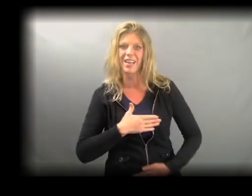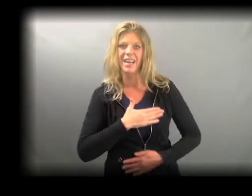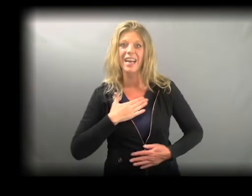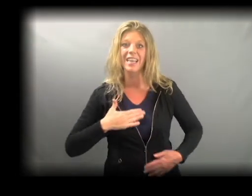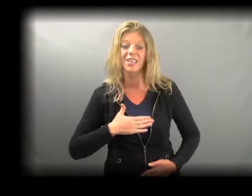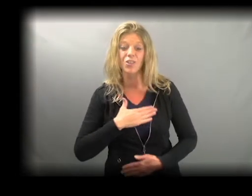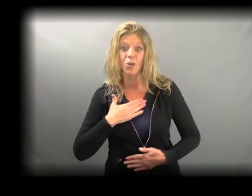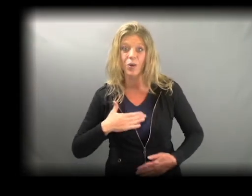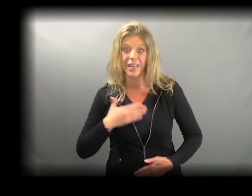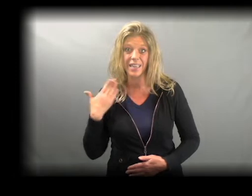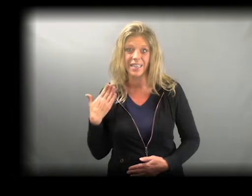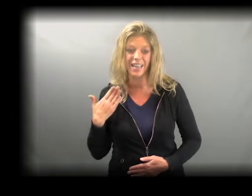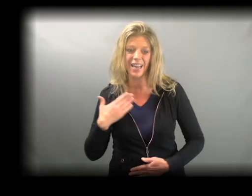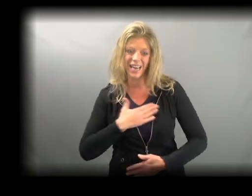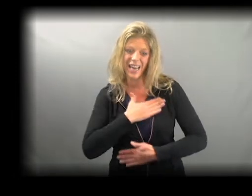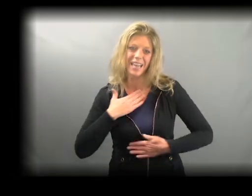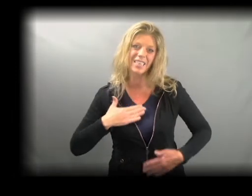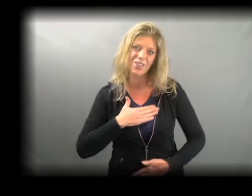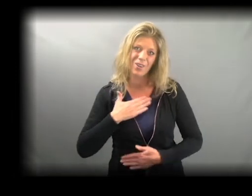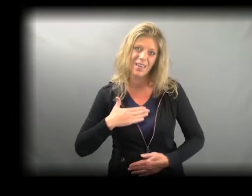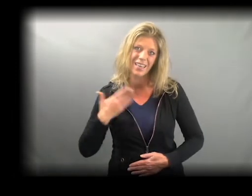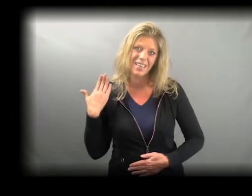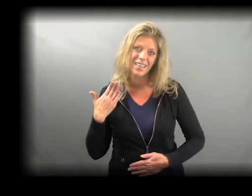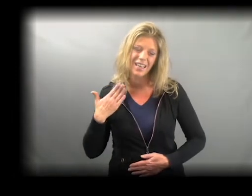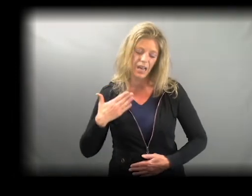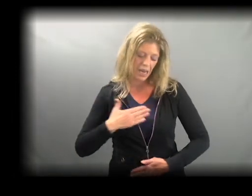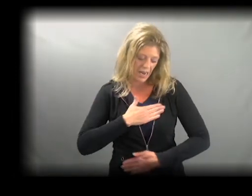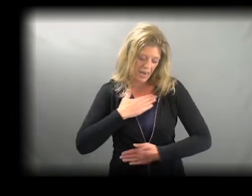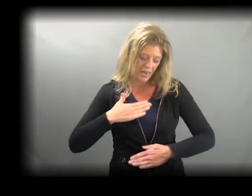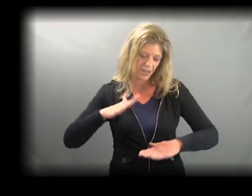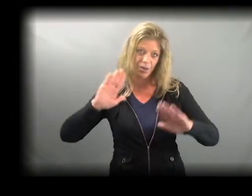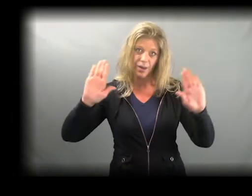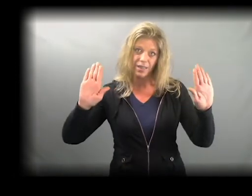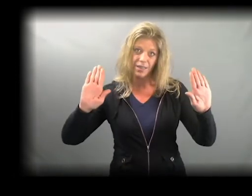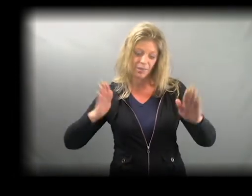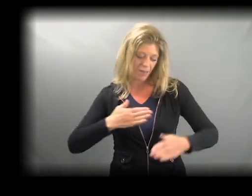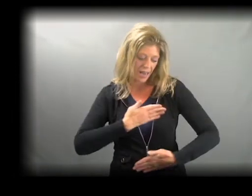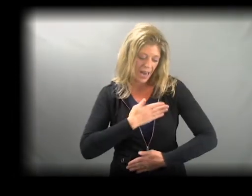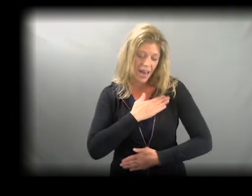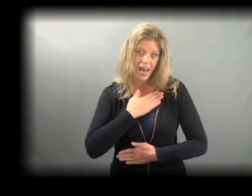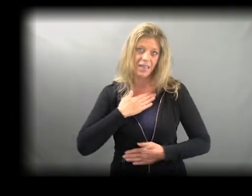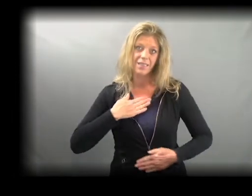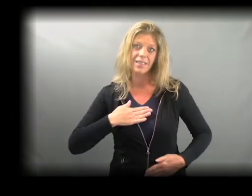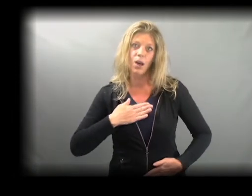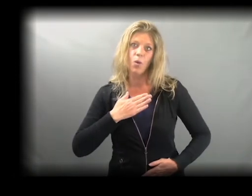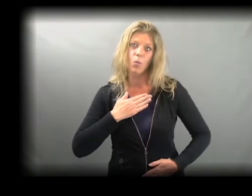ENJOYED ENJOY is just flat-hands.